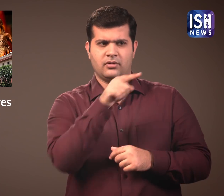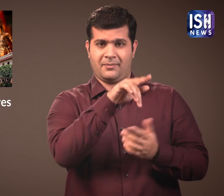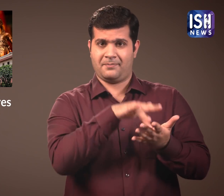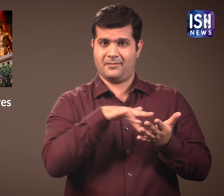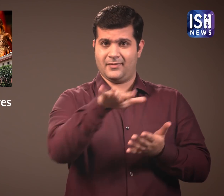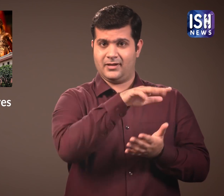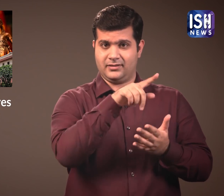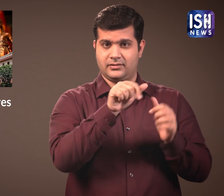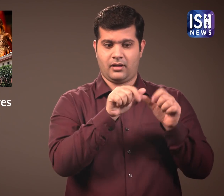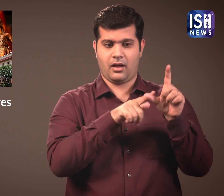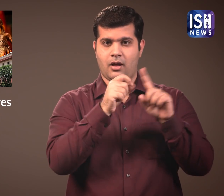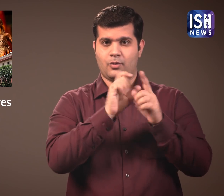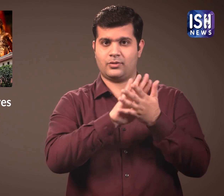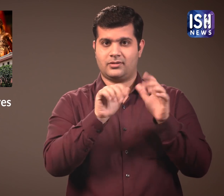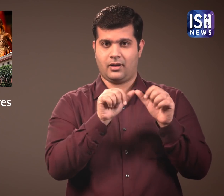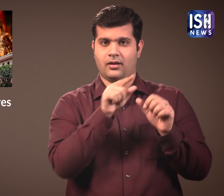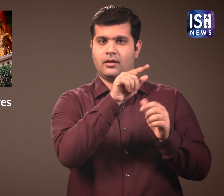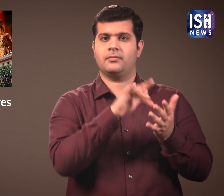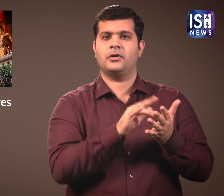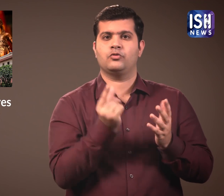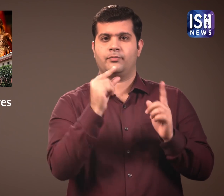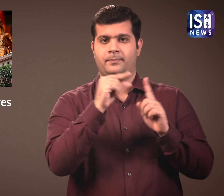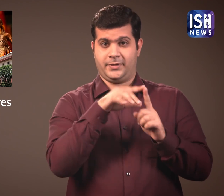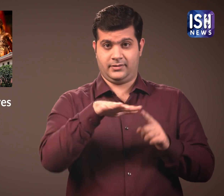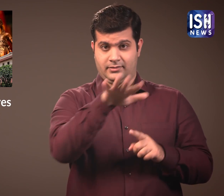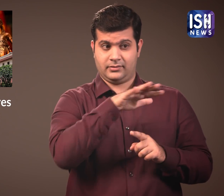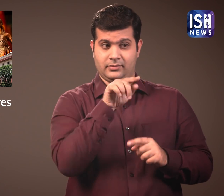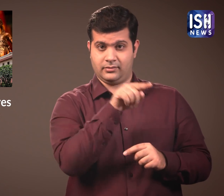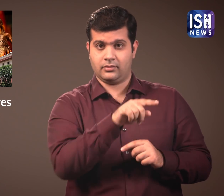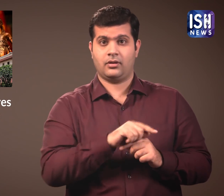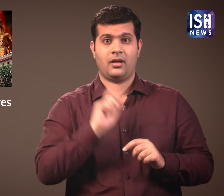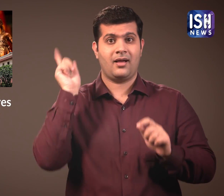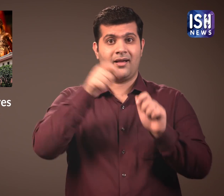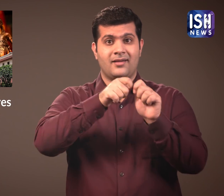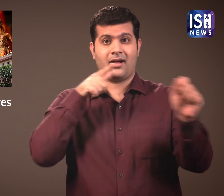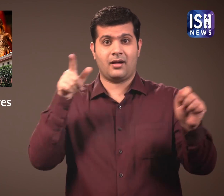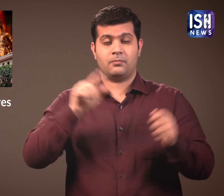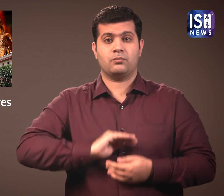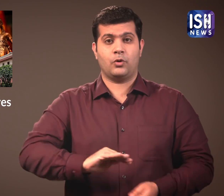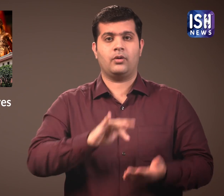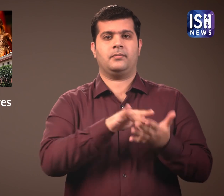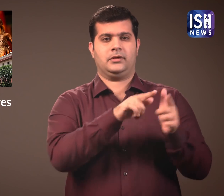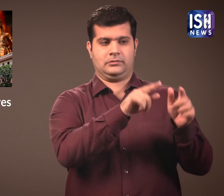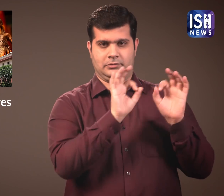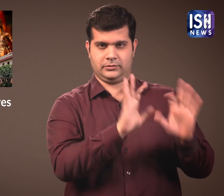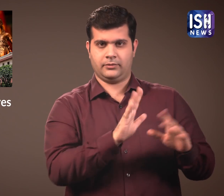Lord Rama was born in Ayodhya, Uttar Pradesh,